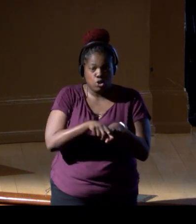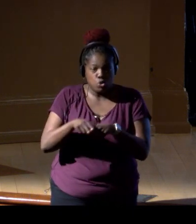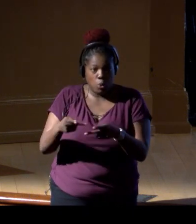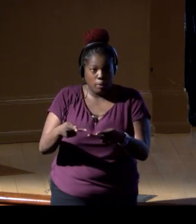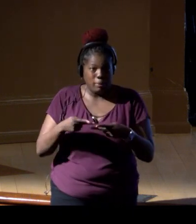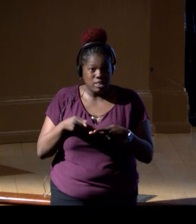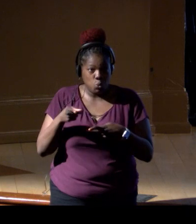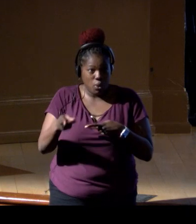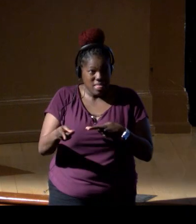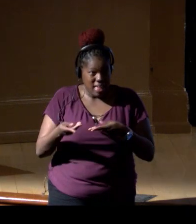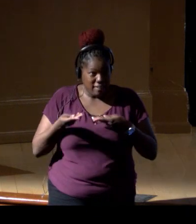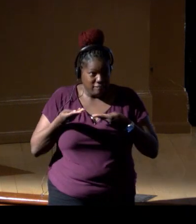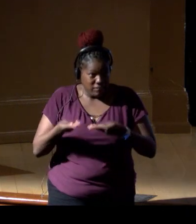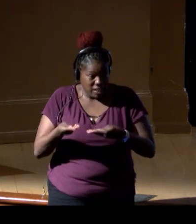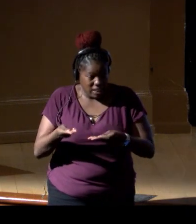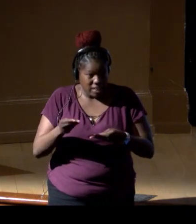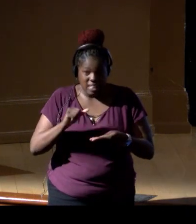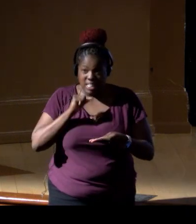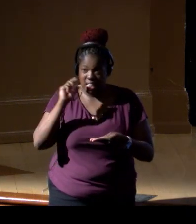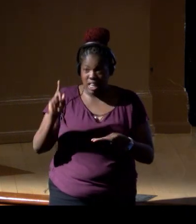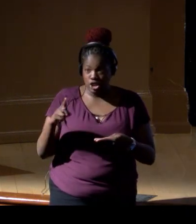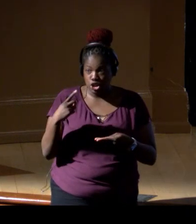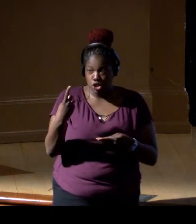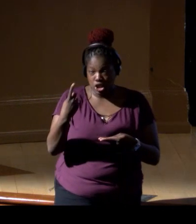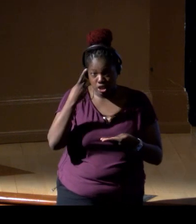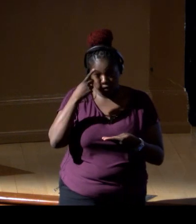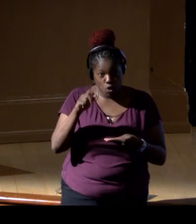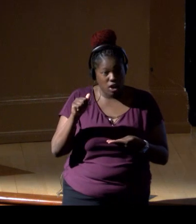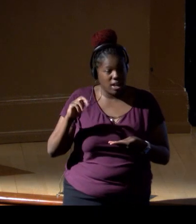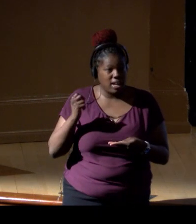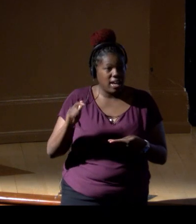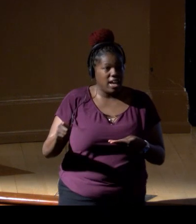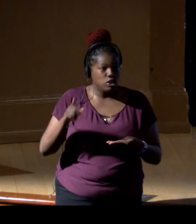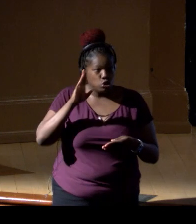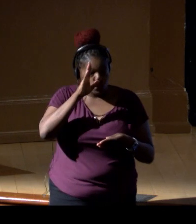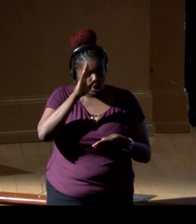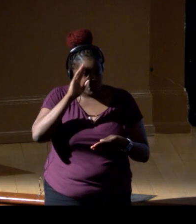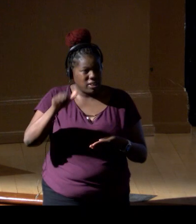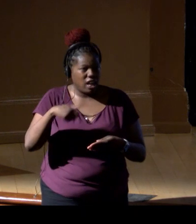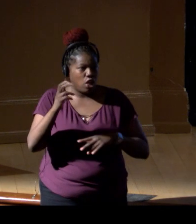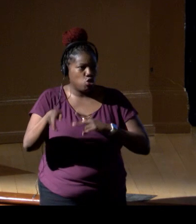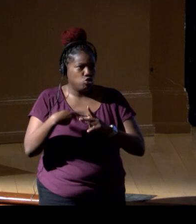not just for the angel sharks, but for many other species, like this ray.